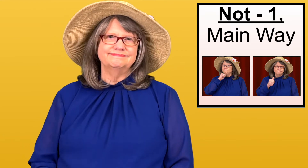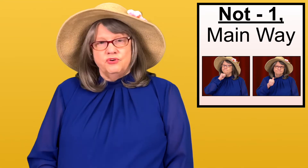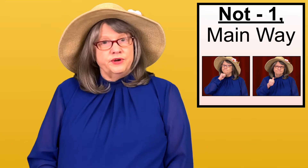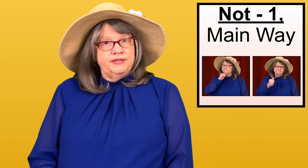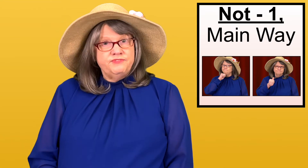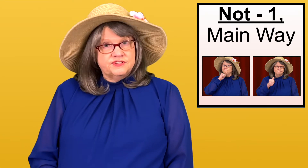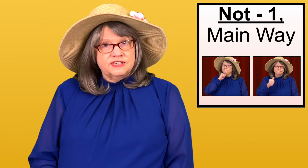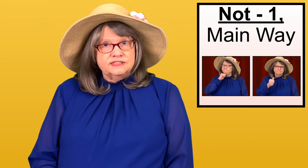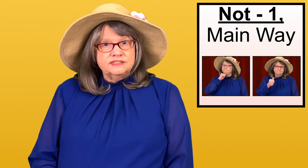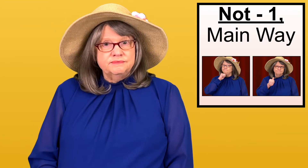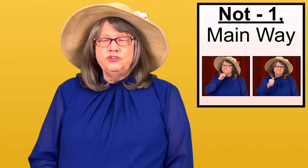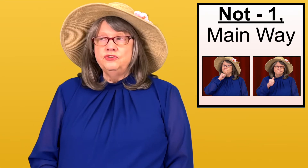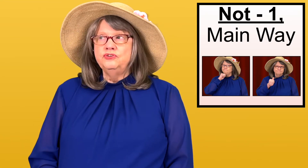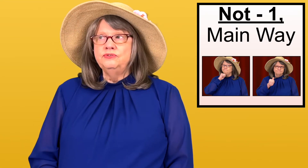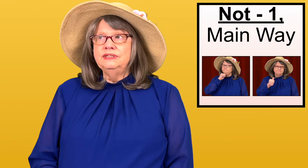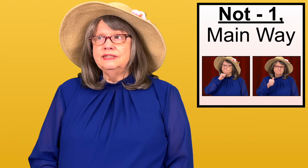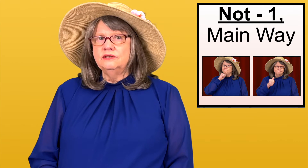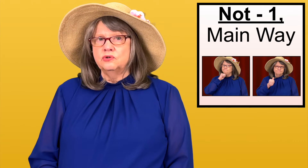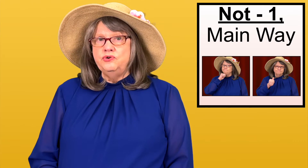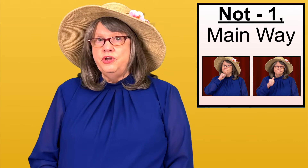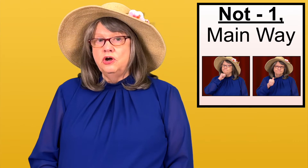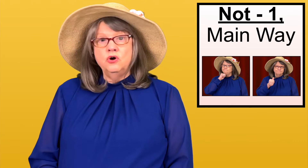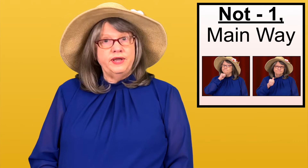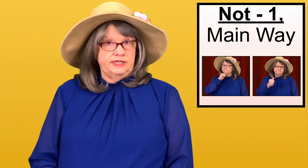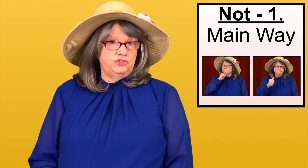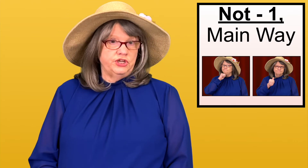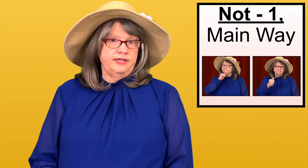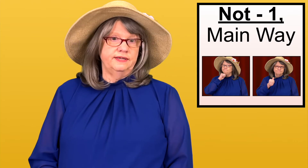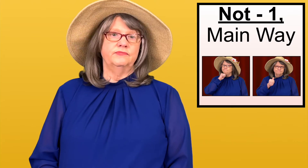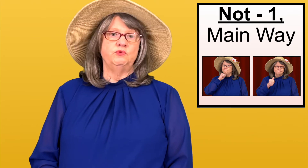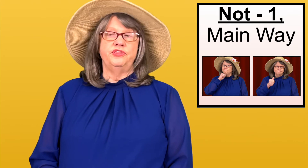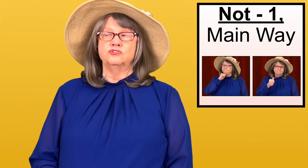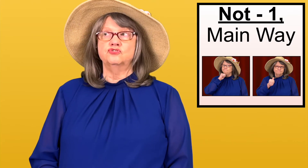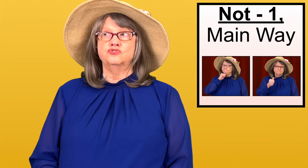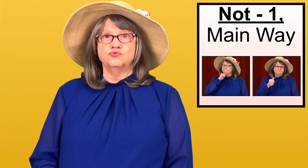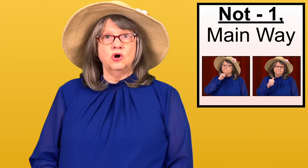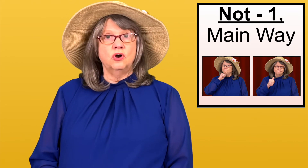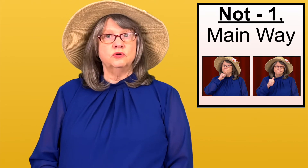For emphasis do little or no head shake with a strong